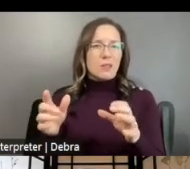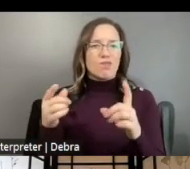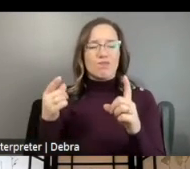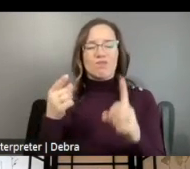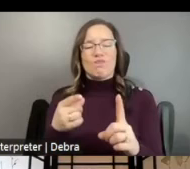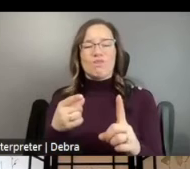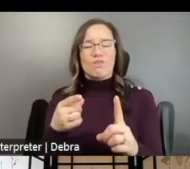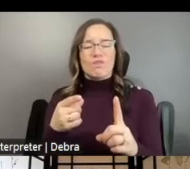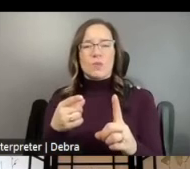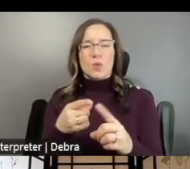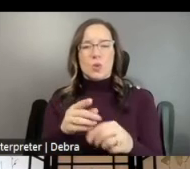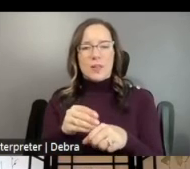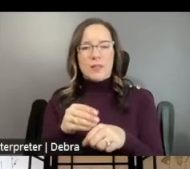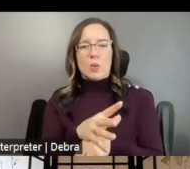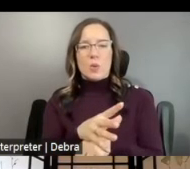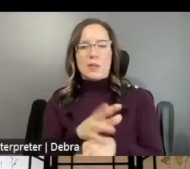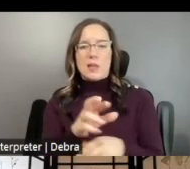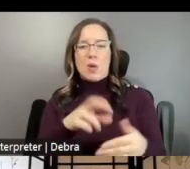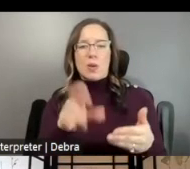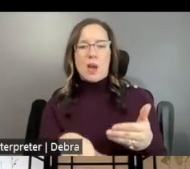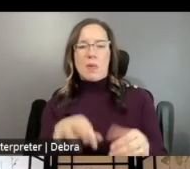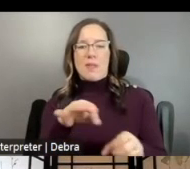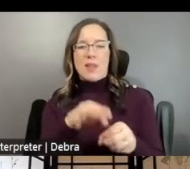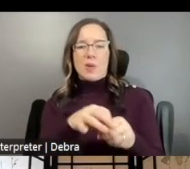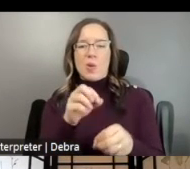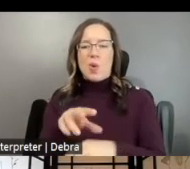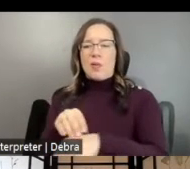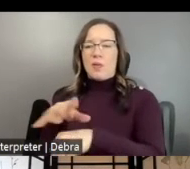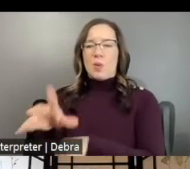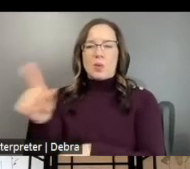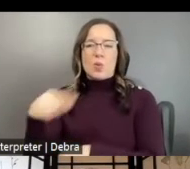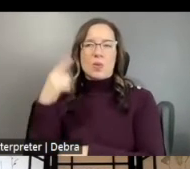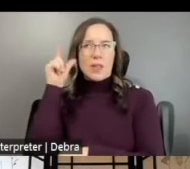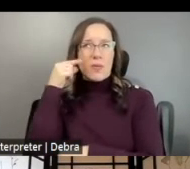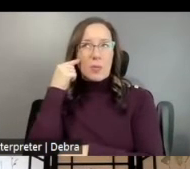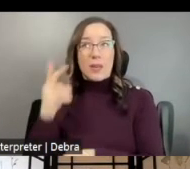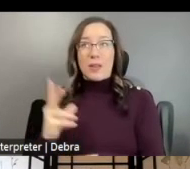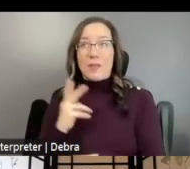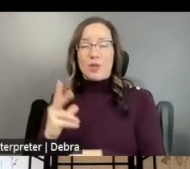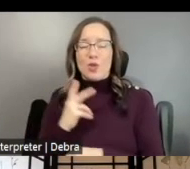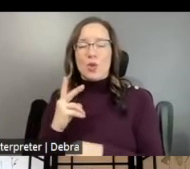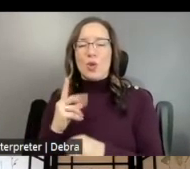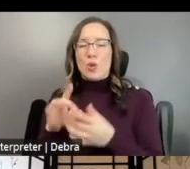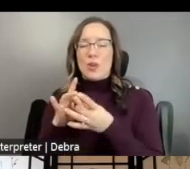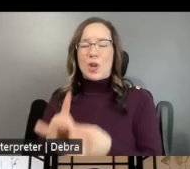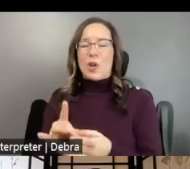THE OUTCOME OF ELECTIONS OR INFLUENCE GOVERNMENT OFFICIALS REGARDING PENDING LEGISLATION - AND